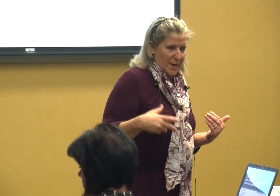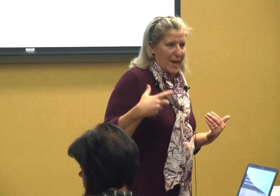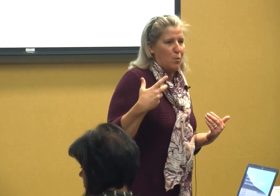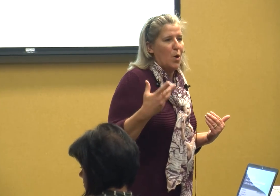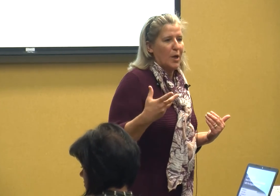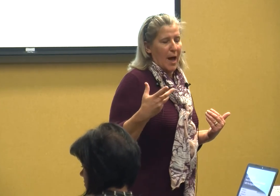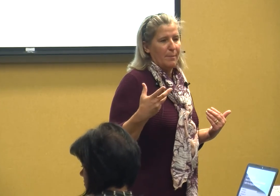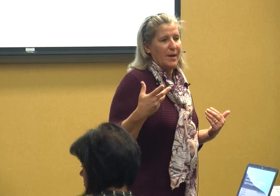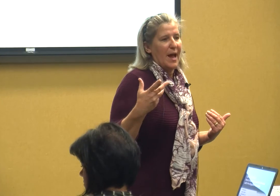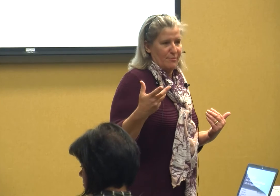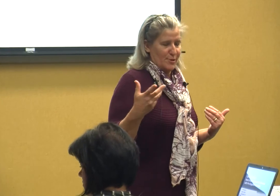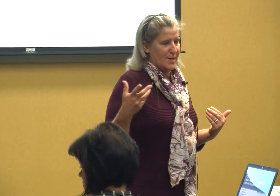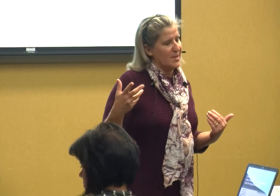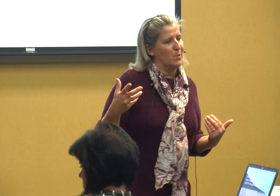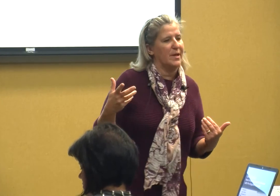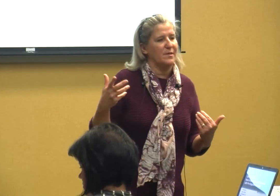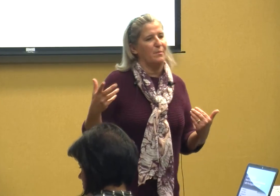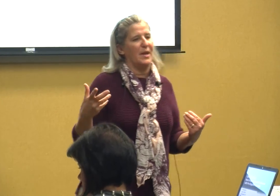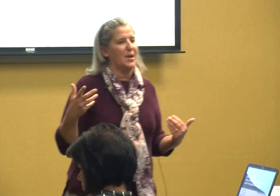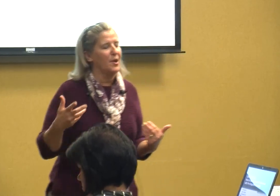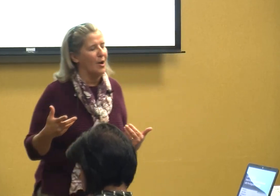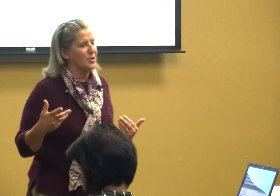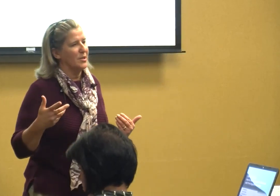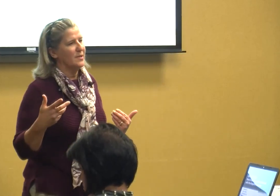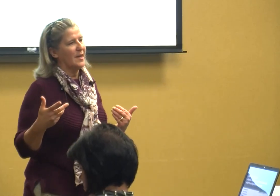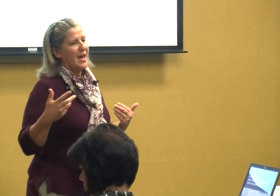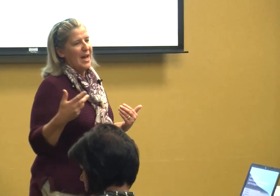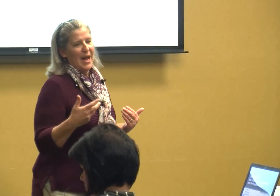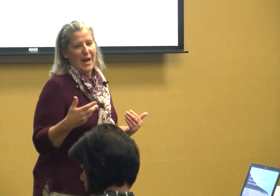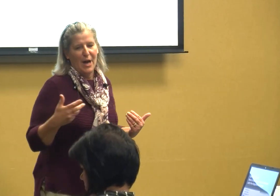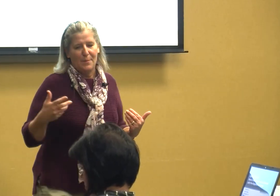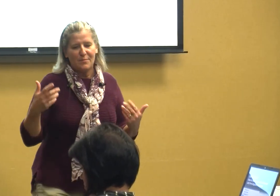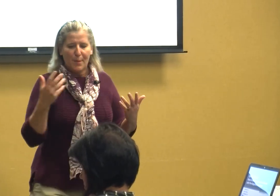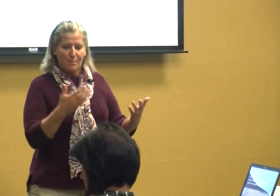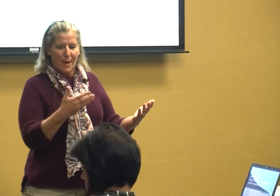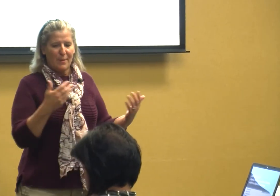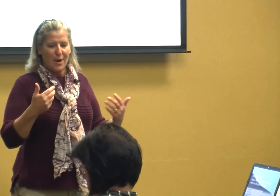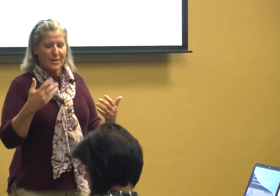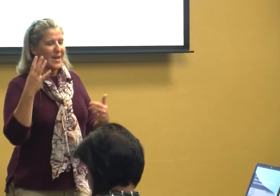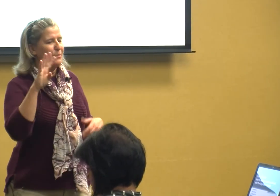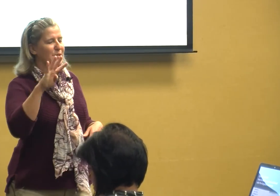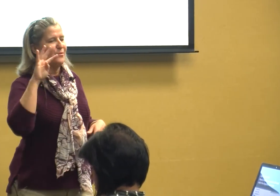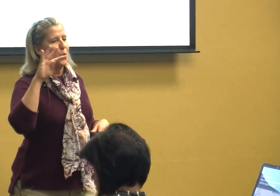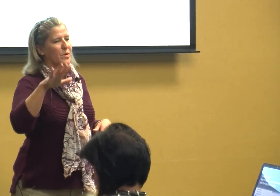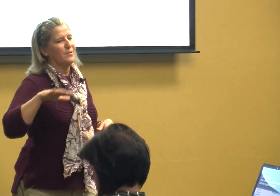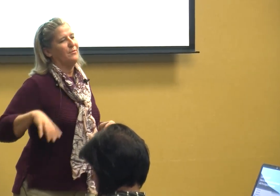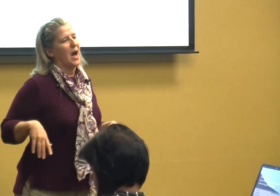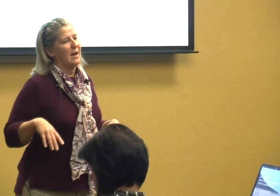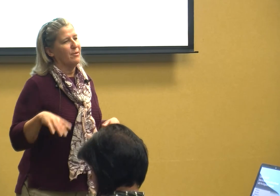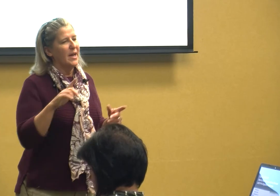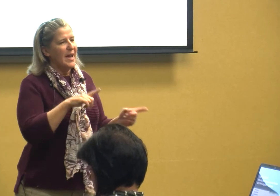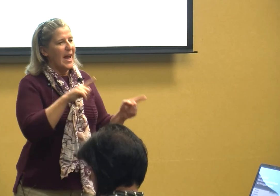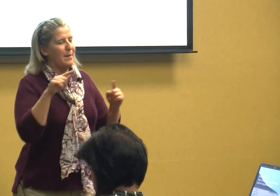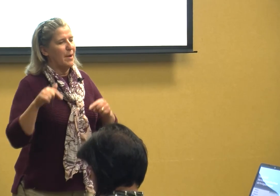he woke up after six weeks of being unconscious they my parents I was the fourth of five and my